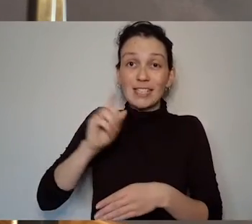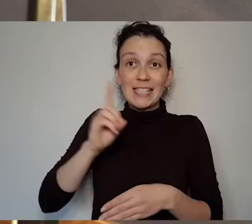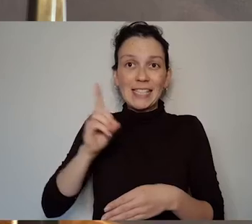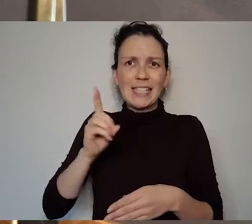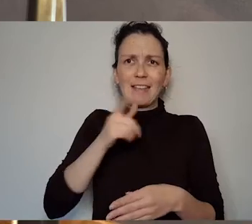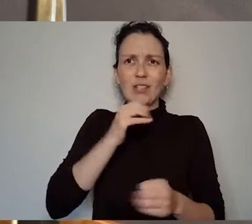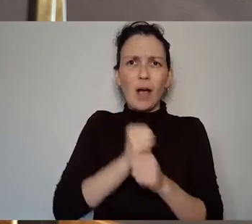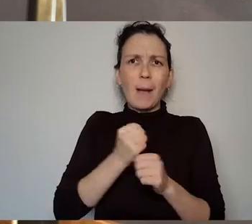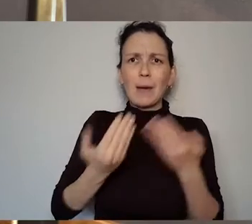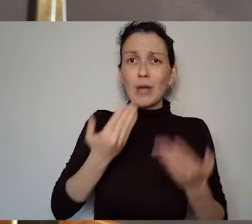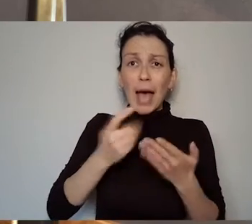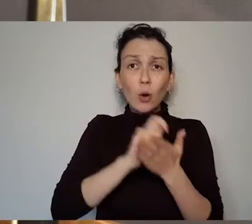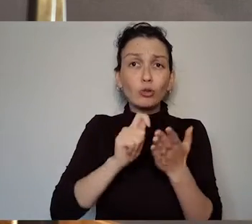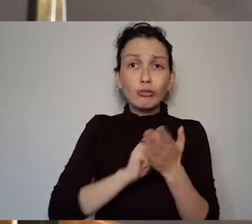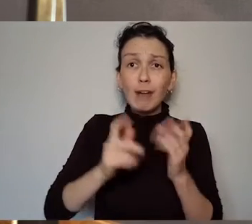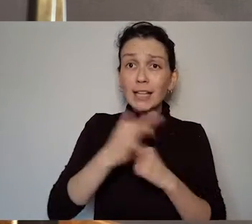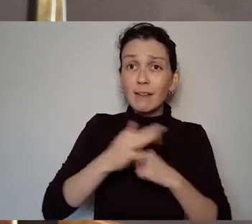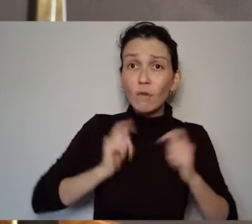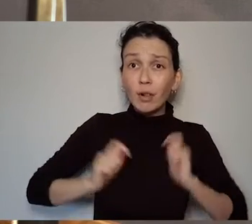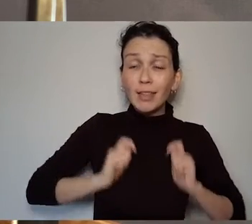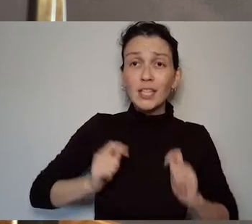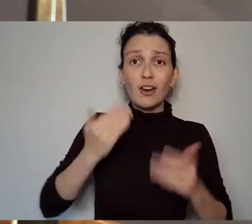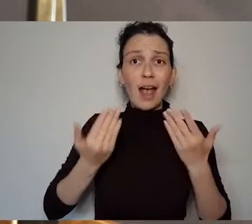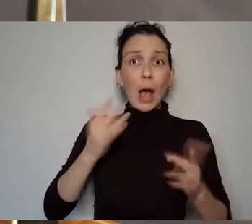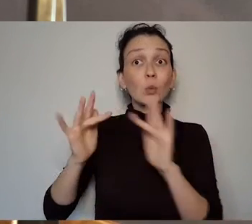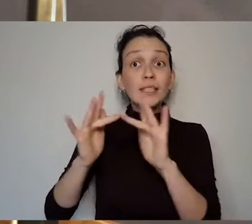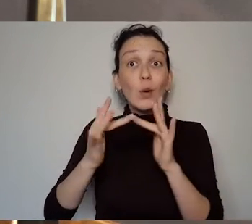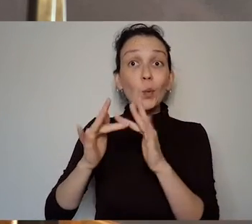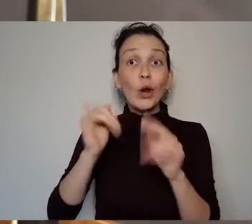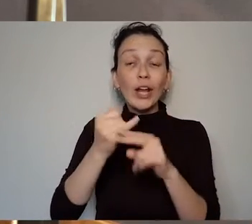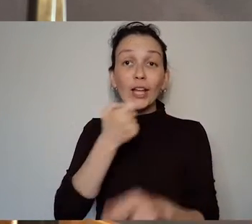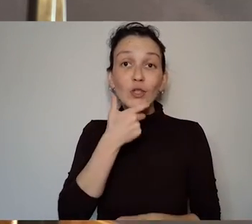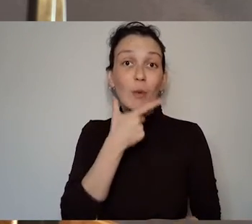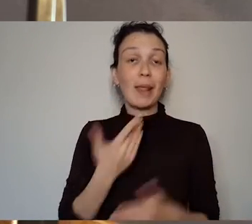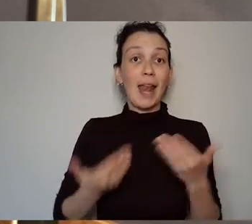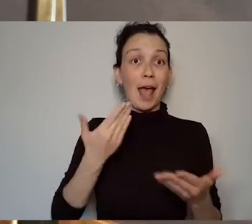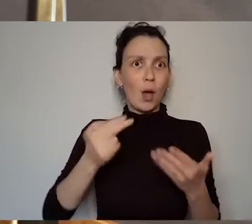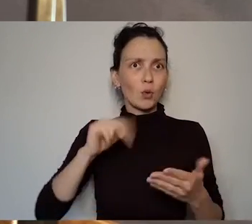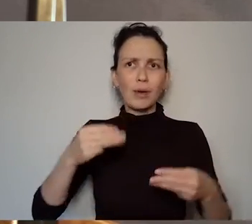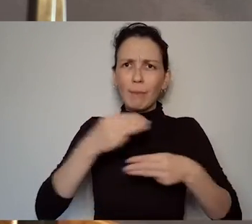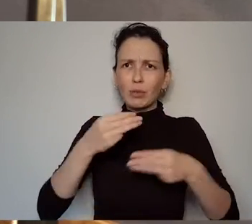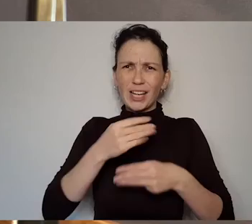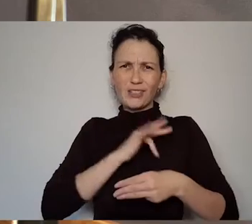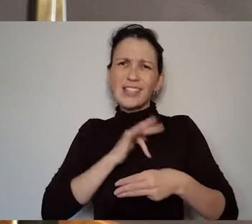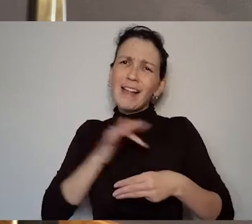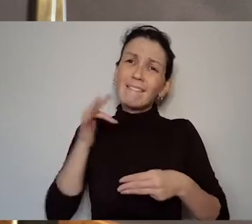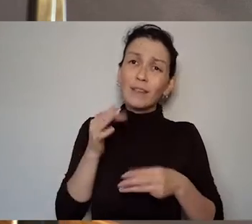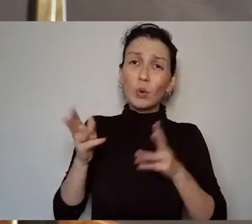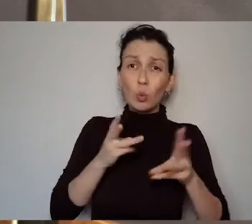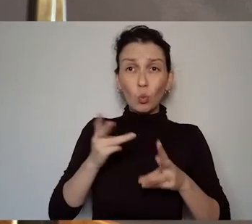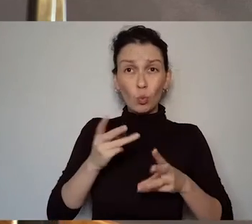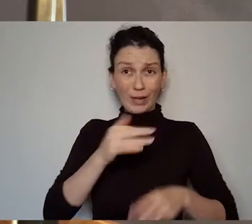Dublin. How to protect yourself as an artist so it's really her principles of playwriting so